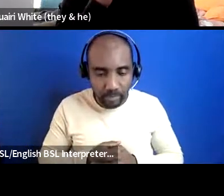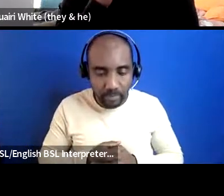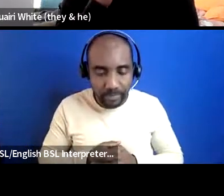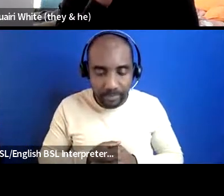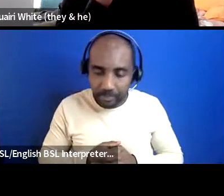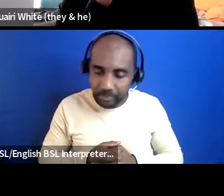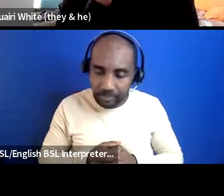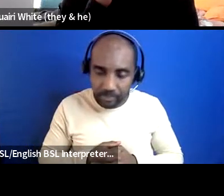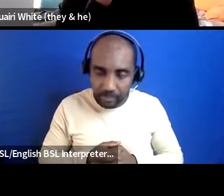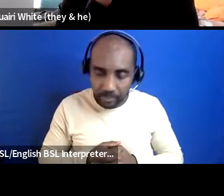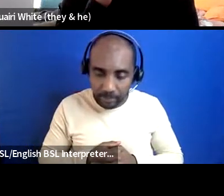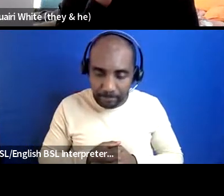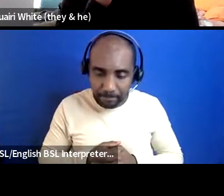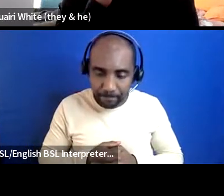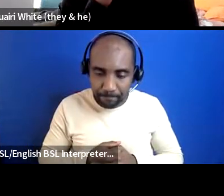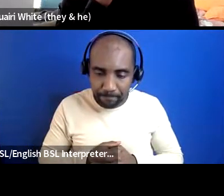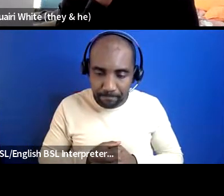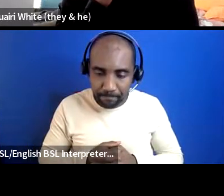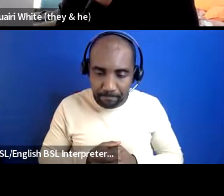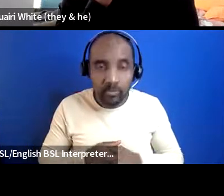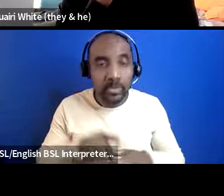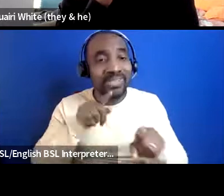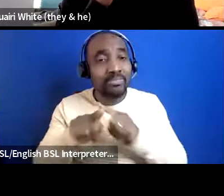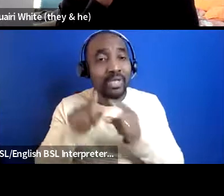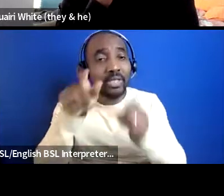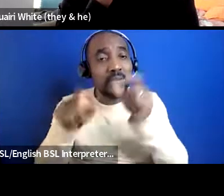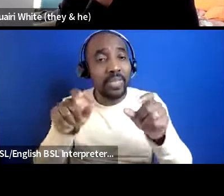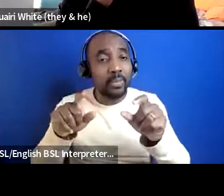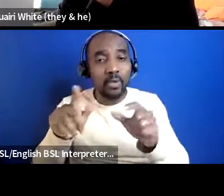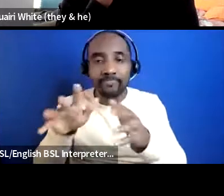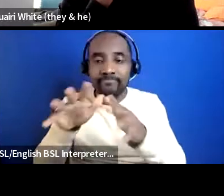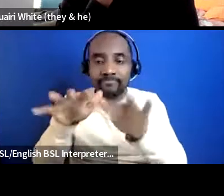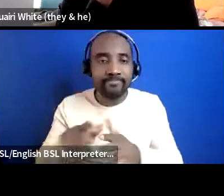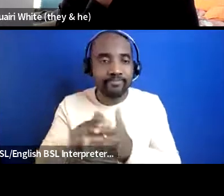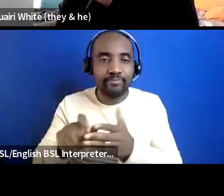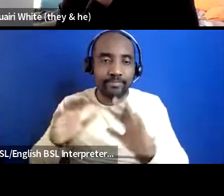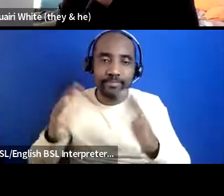the people who can't write themselves so they'll talk to us and then we'll write down the case